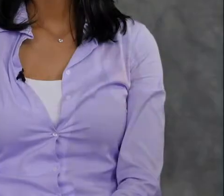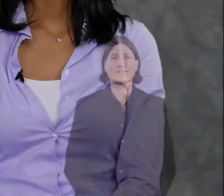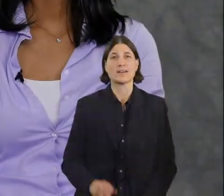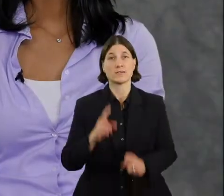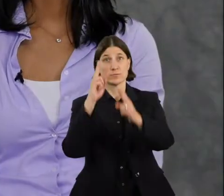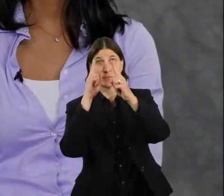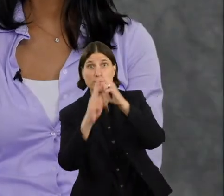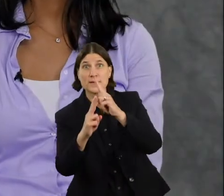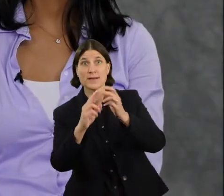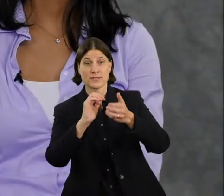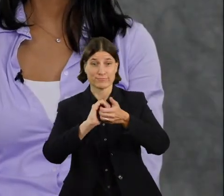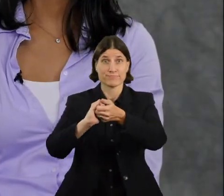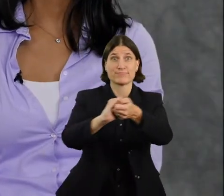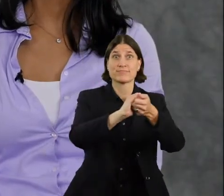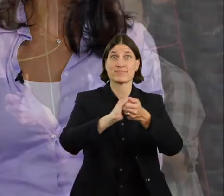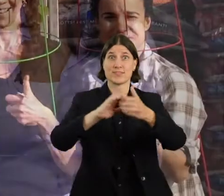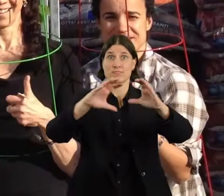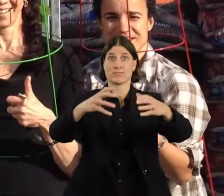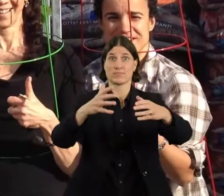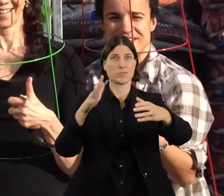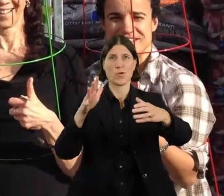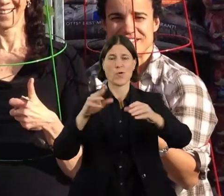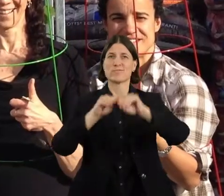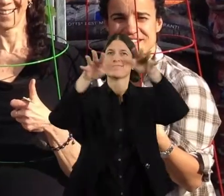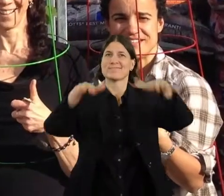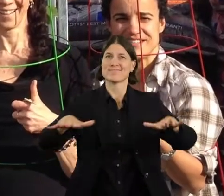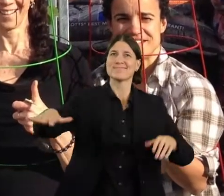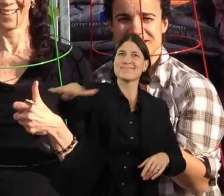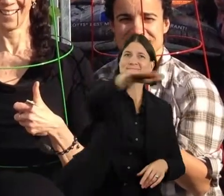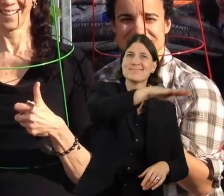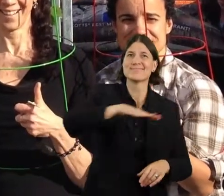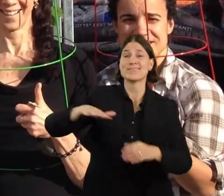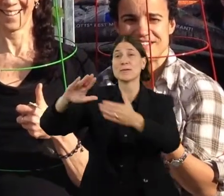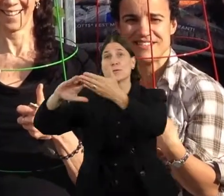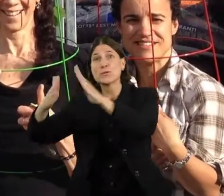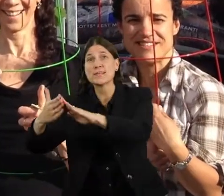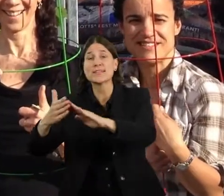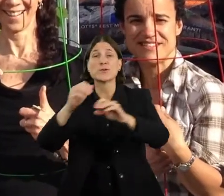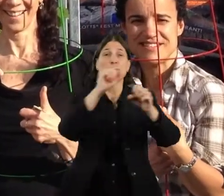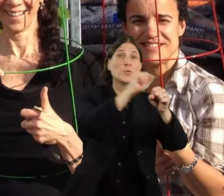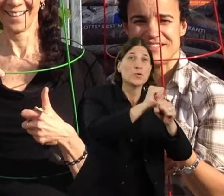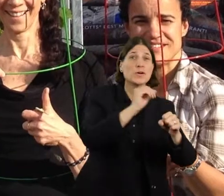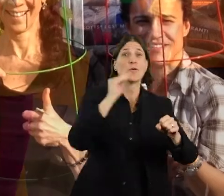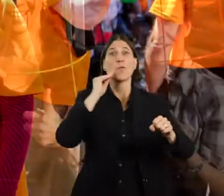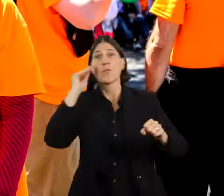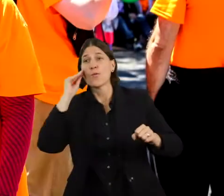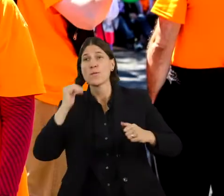We extend this same respect and collaborative spirit to the communities in which we live and work.